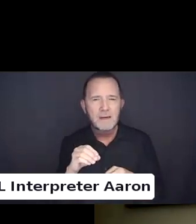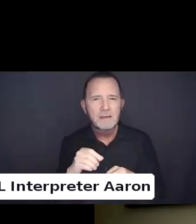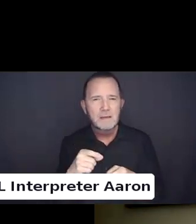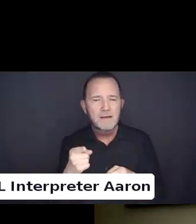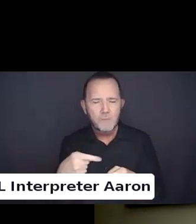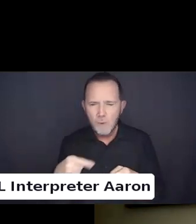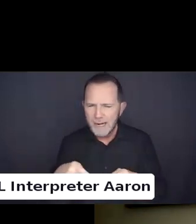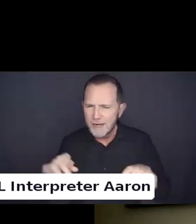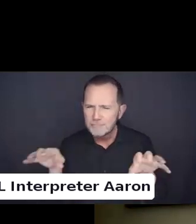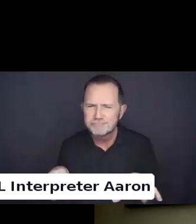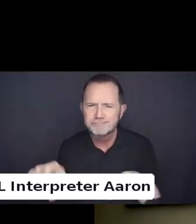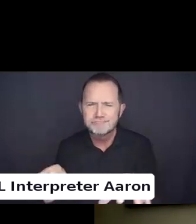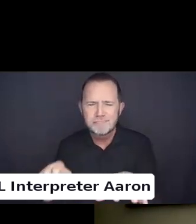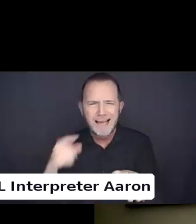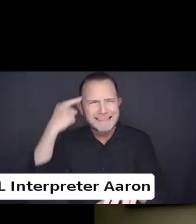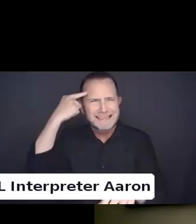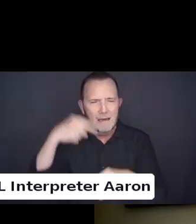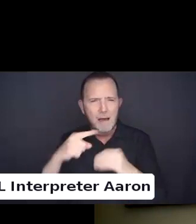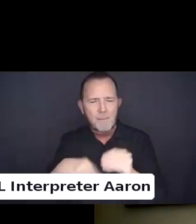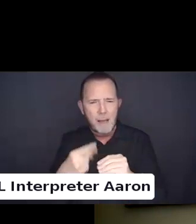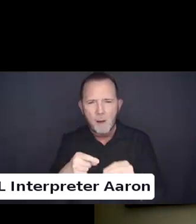and community building. With that.